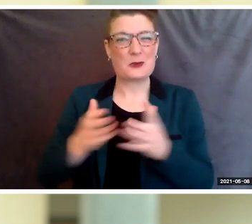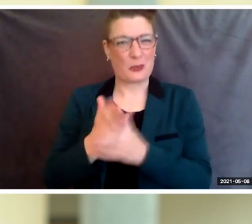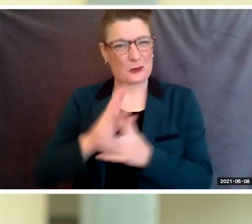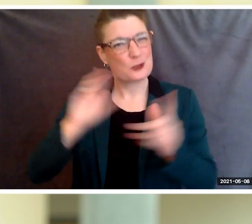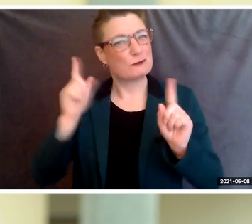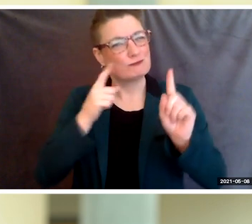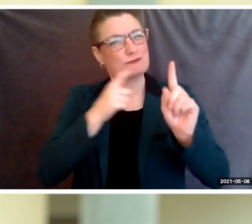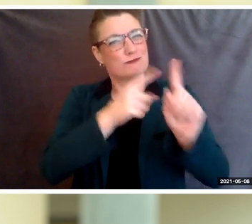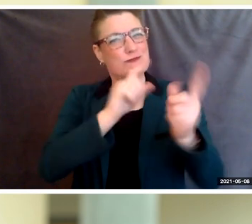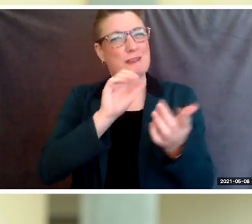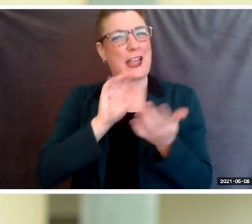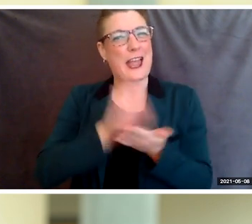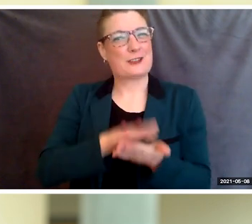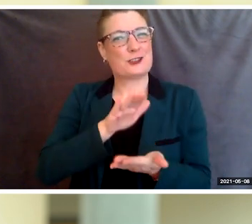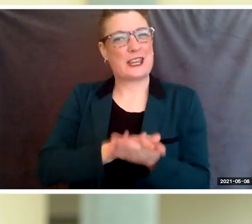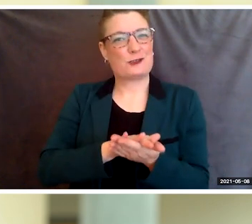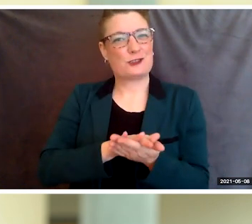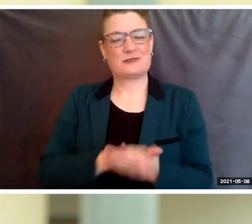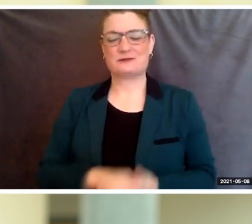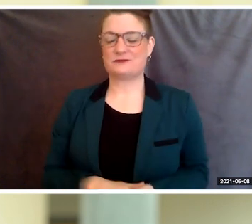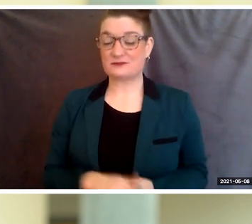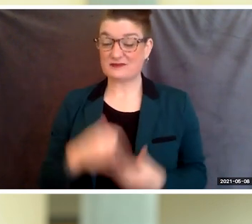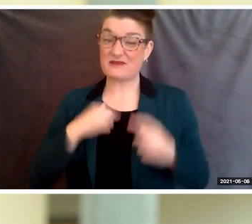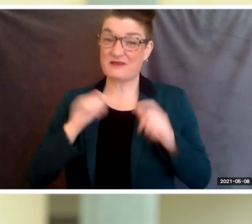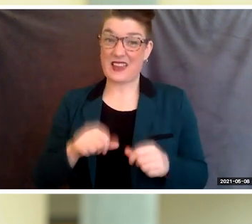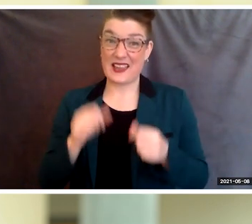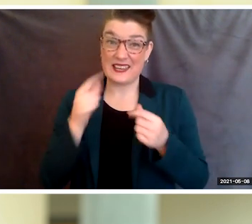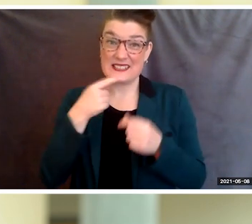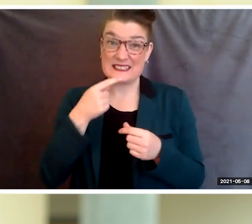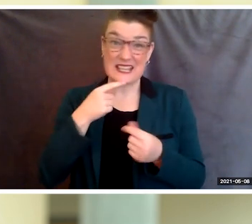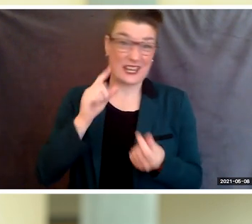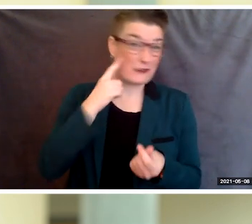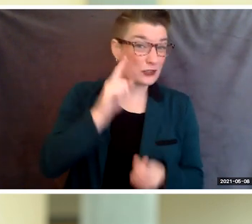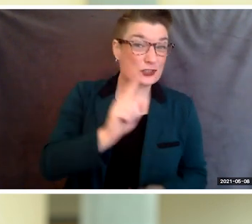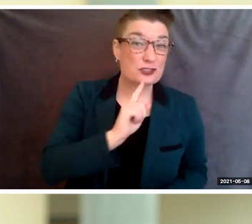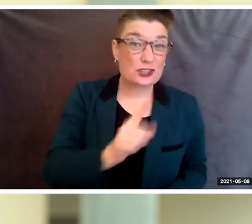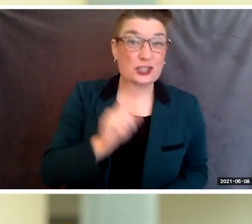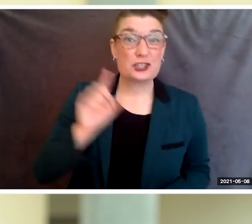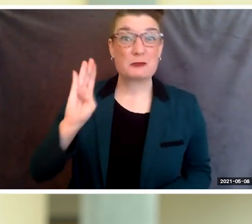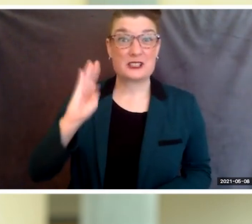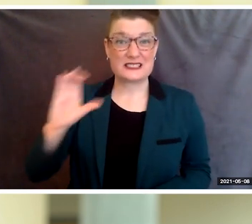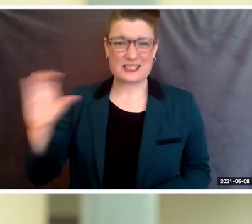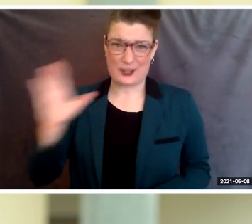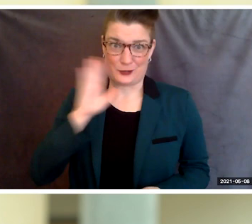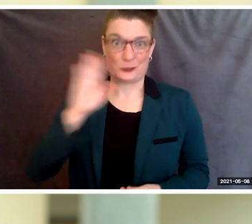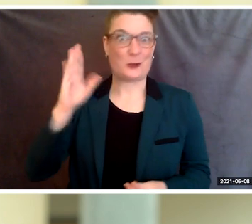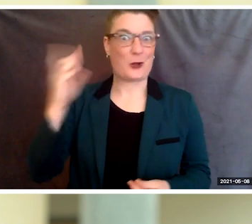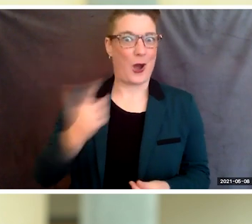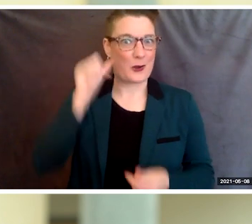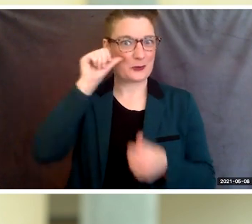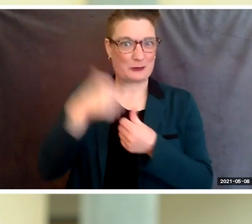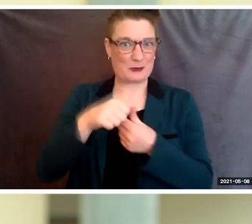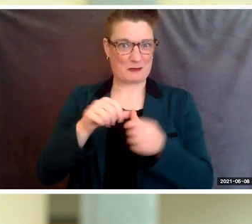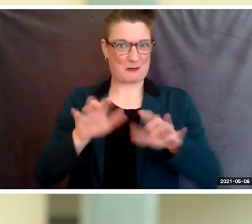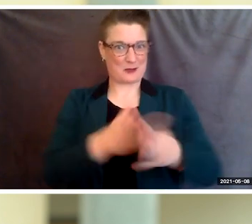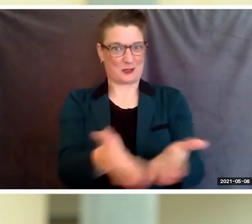I can say without question, that Berkeley City College will remember this graduating class forever.